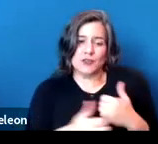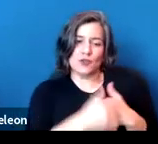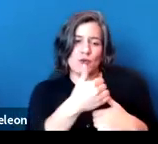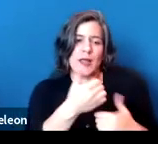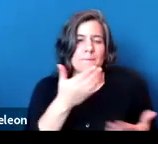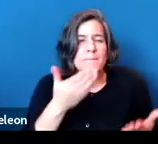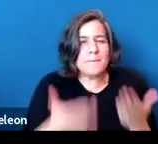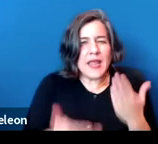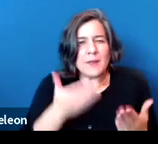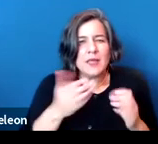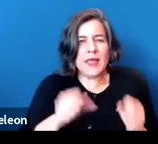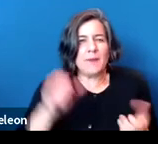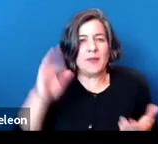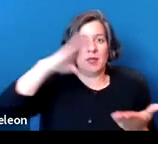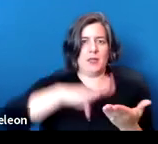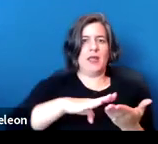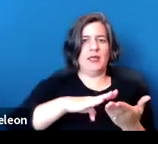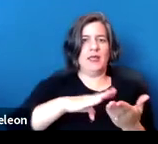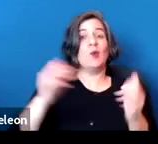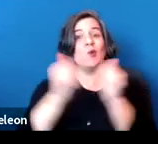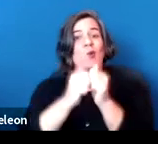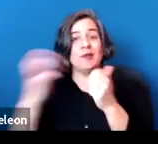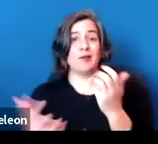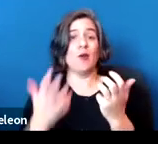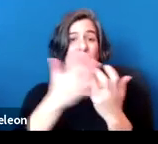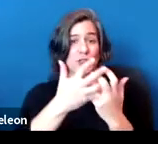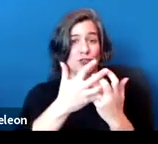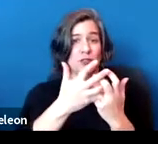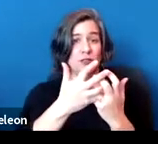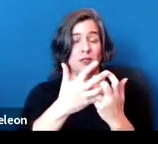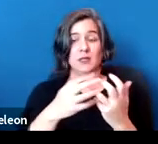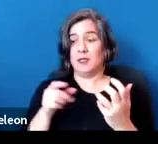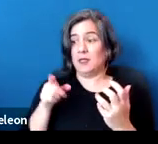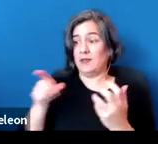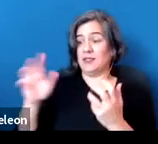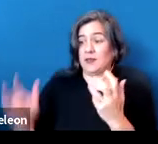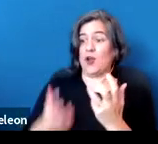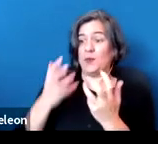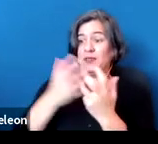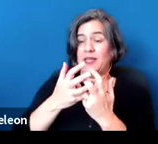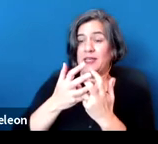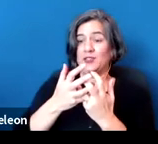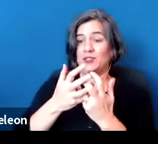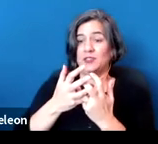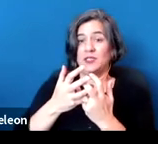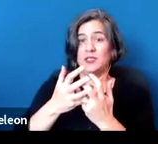to be mitigated through an accommodation. And if that accommodation brings the threat down to the point